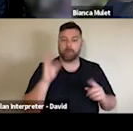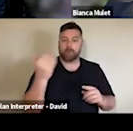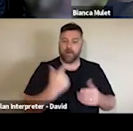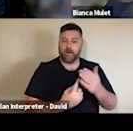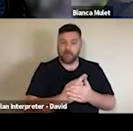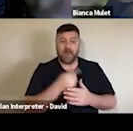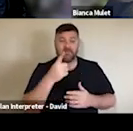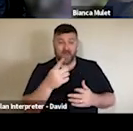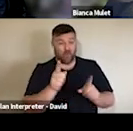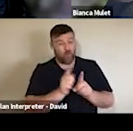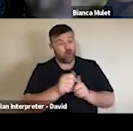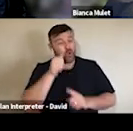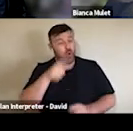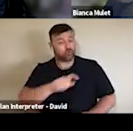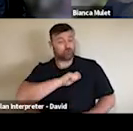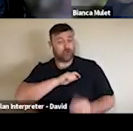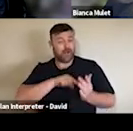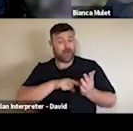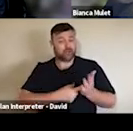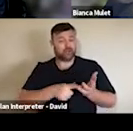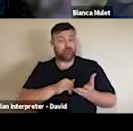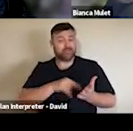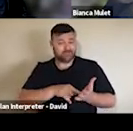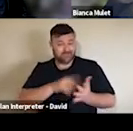So some things are appearing like they're selling really well, but it's going to be